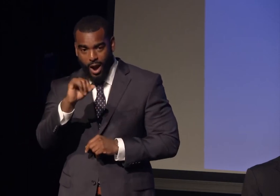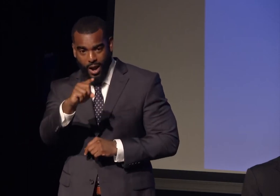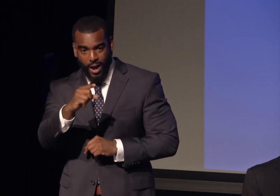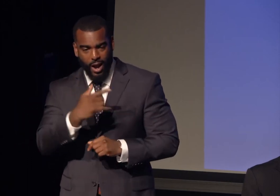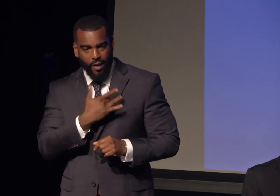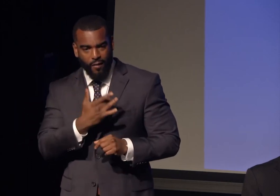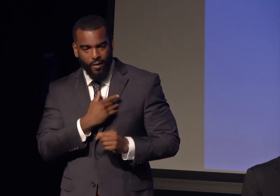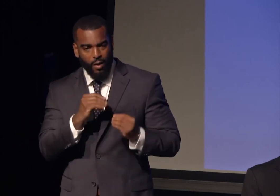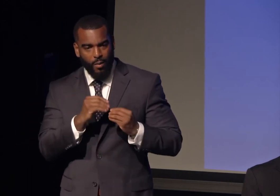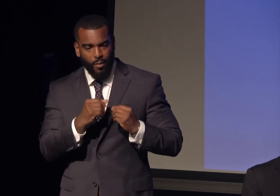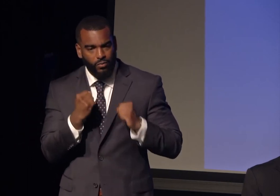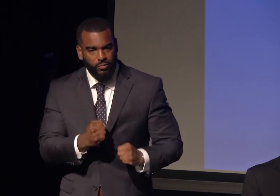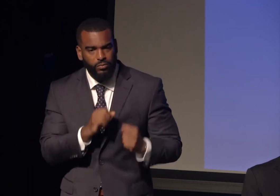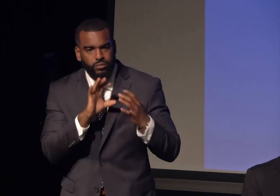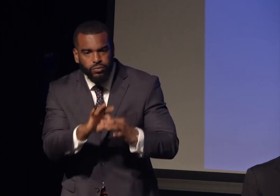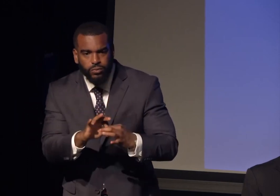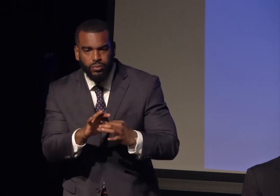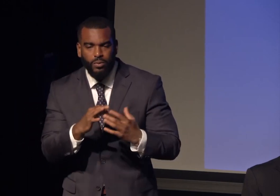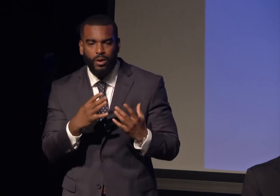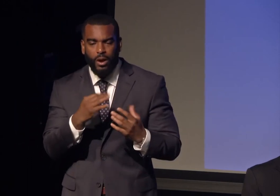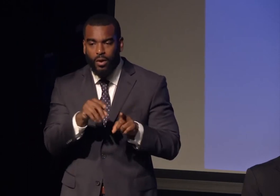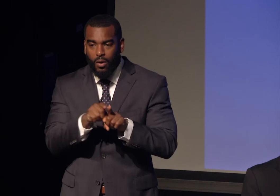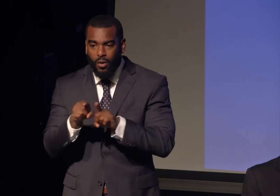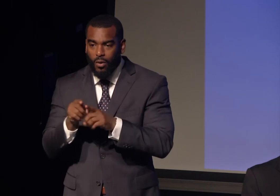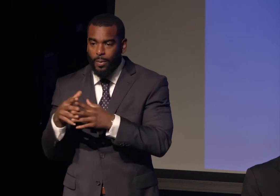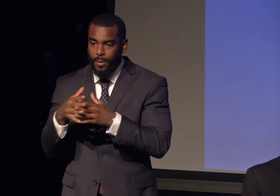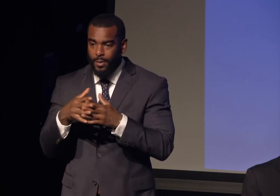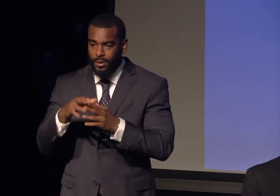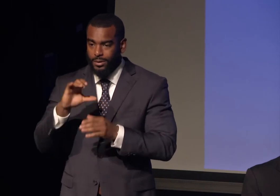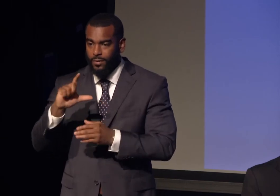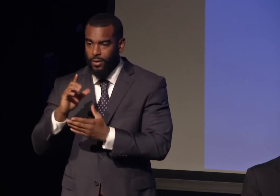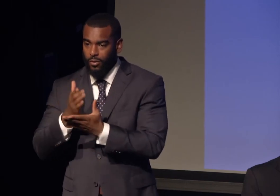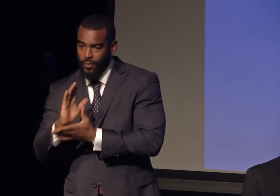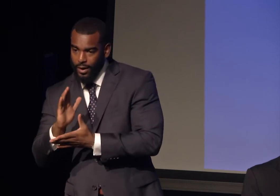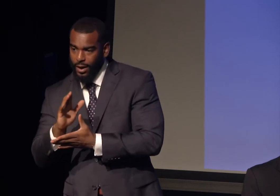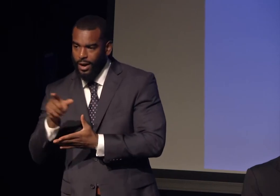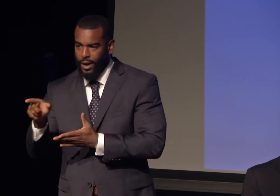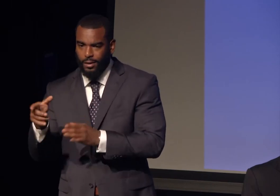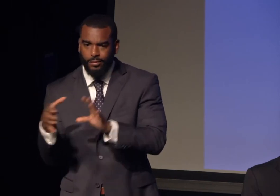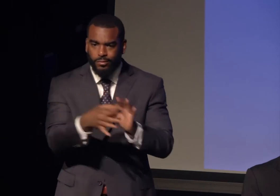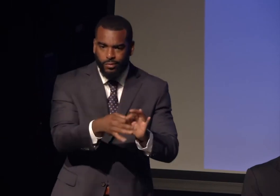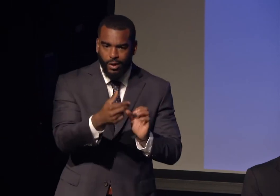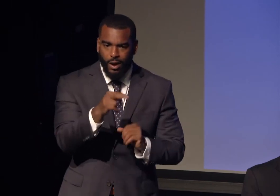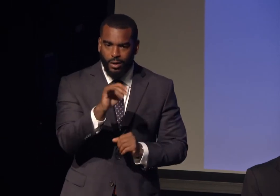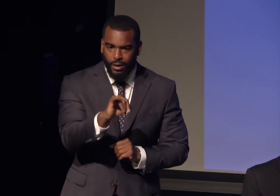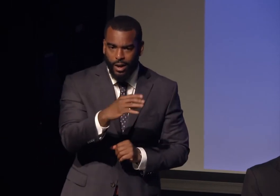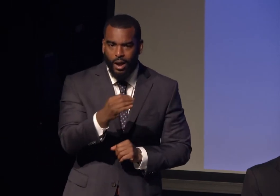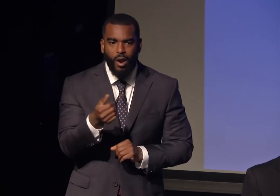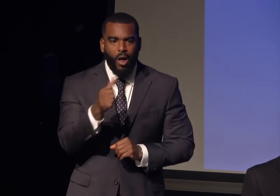that the American Civil Rights Movement had with the campaign in India.